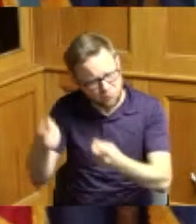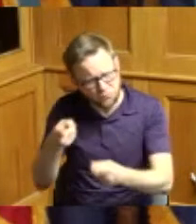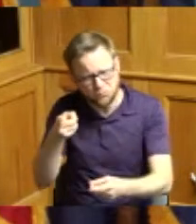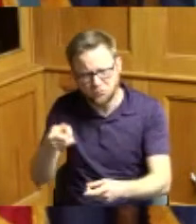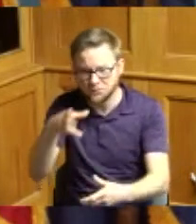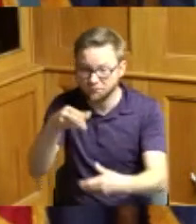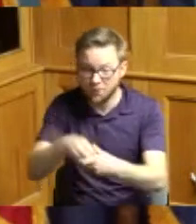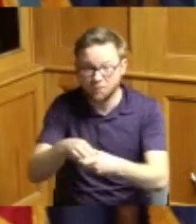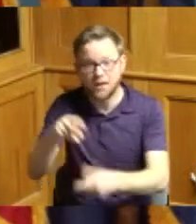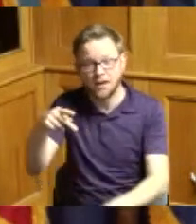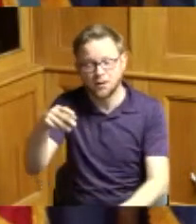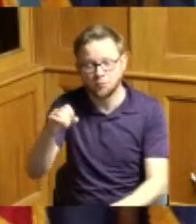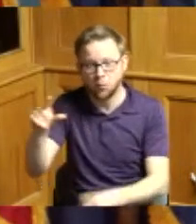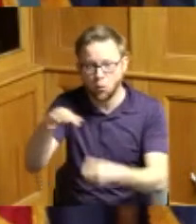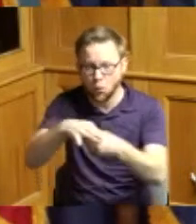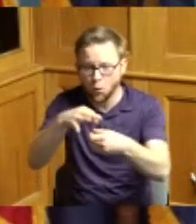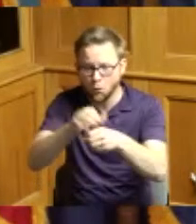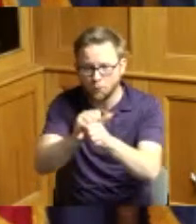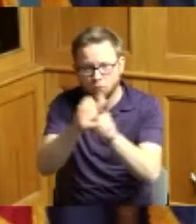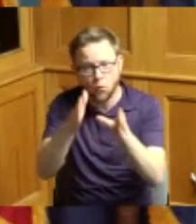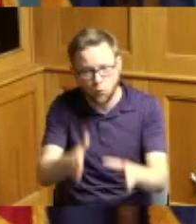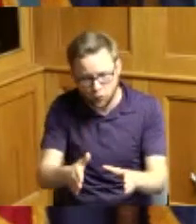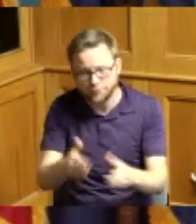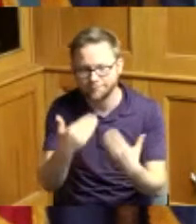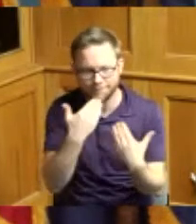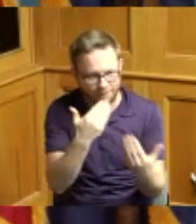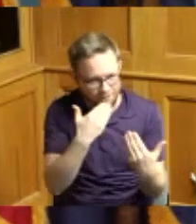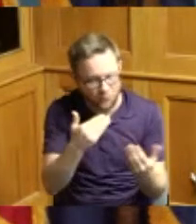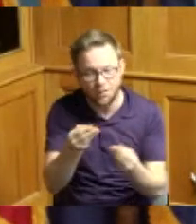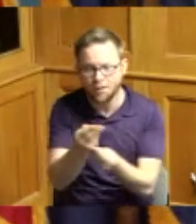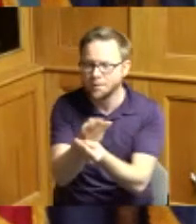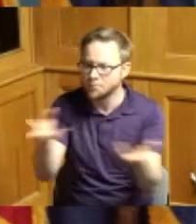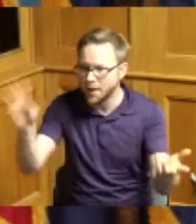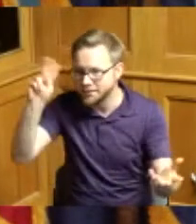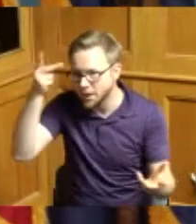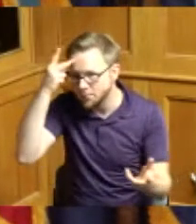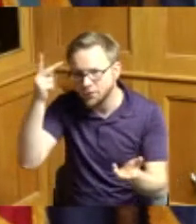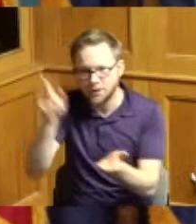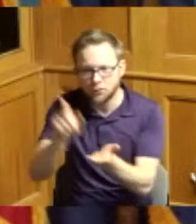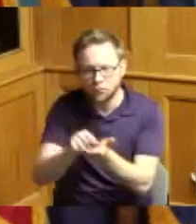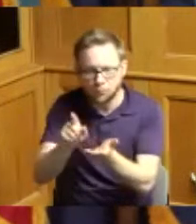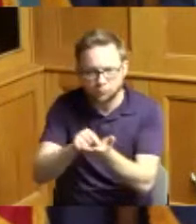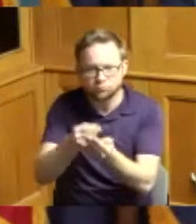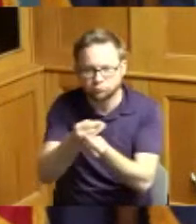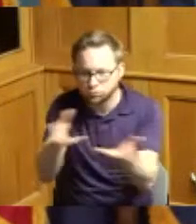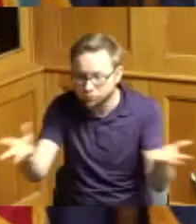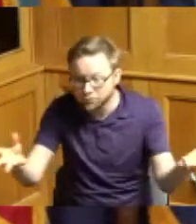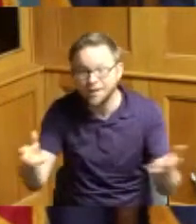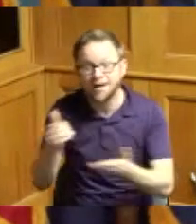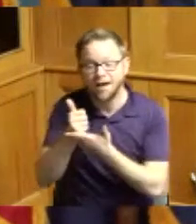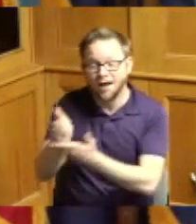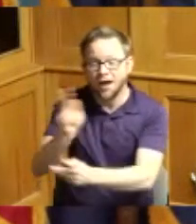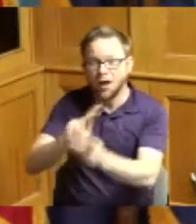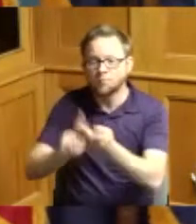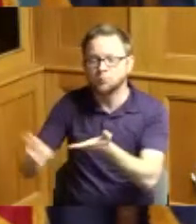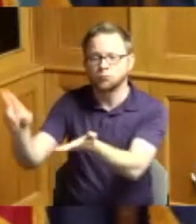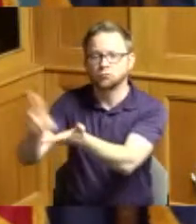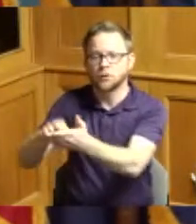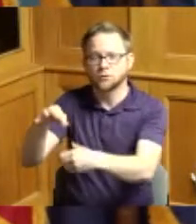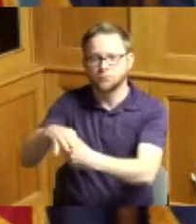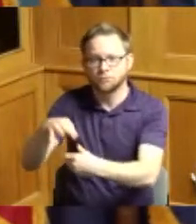you passed out political literature registered people to vote thank you organize honking waves